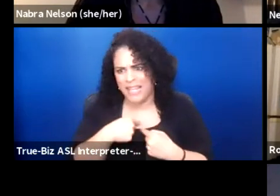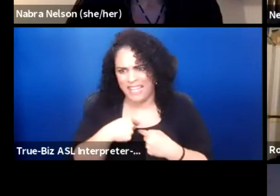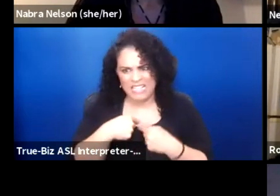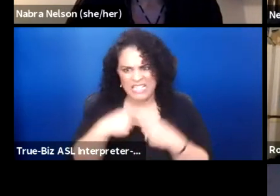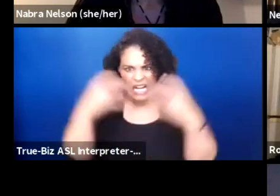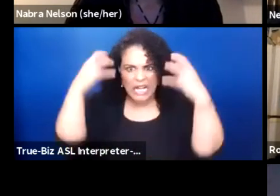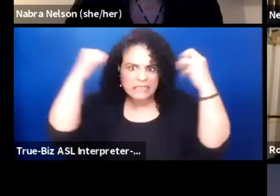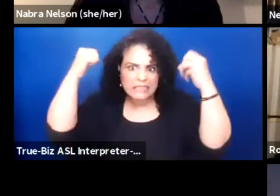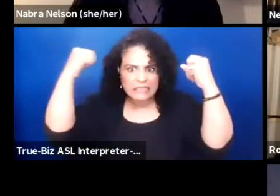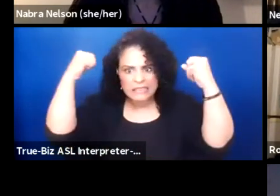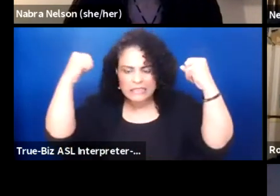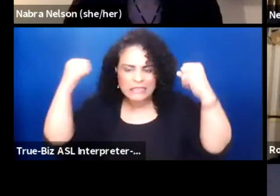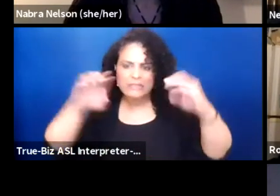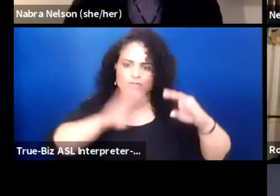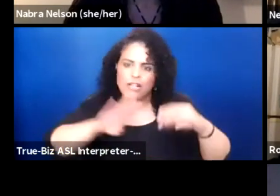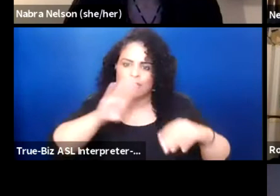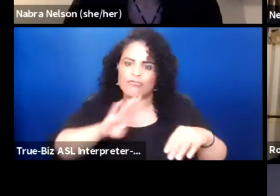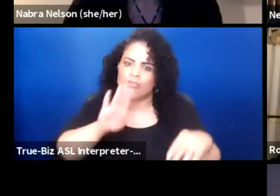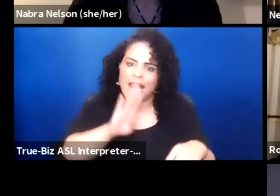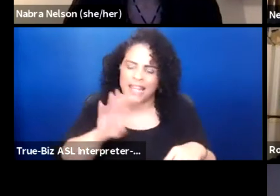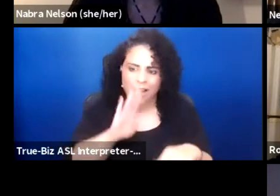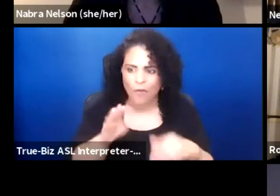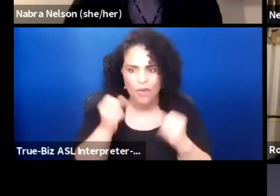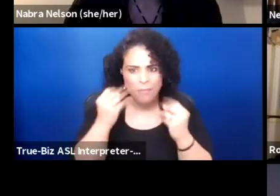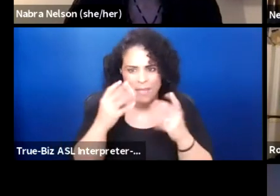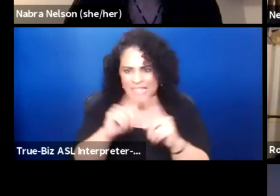over all of these struggles in theater.